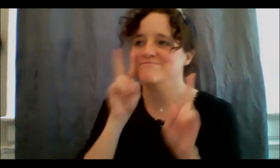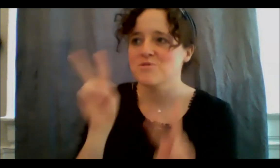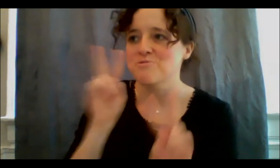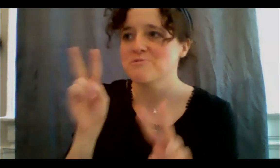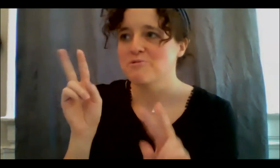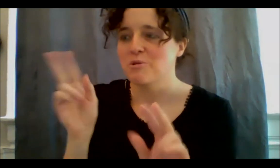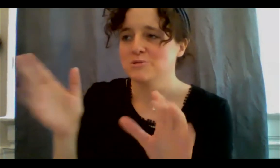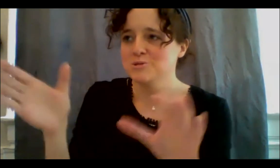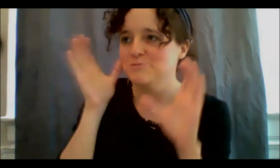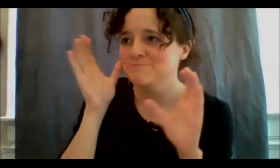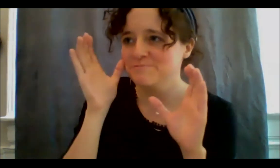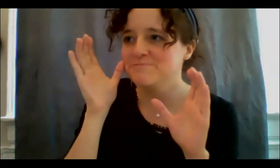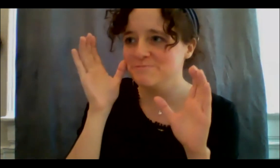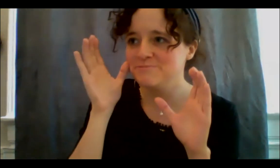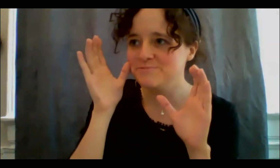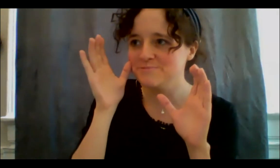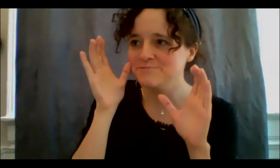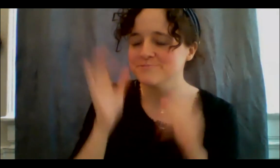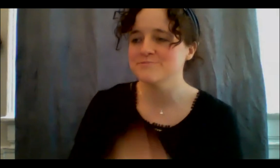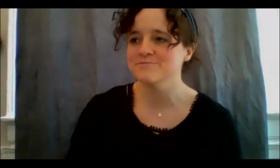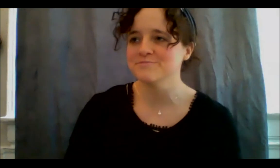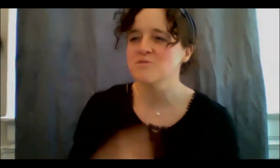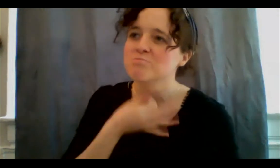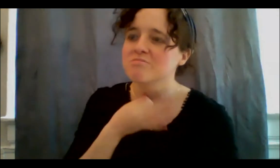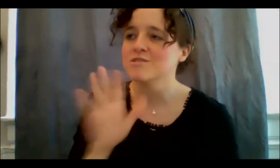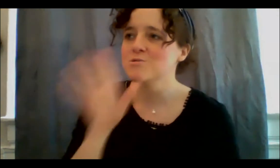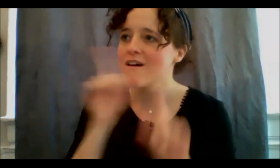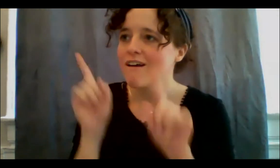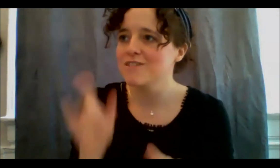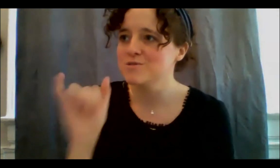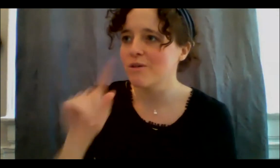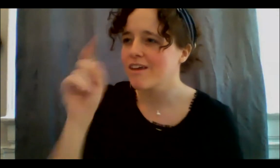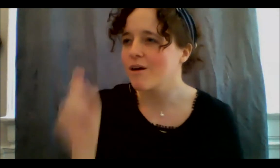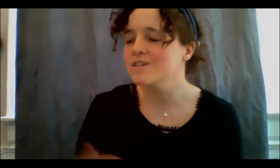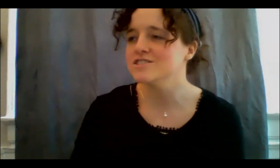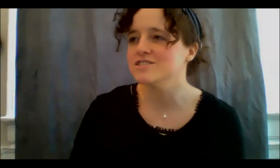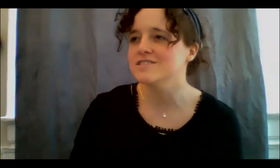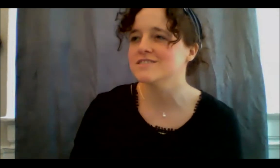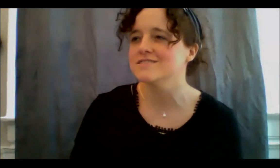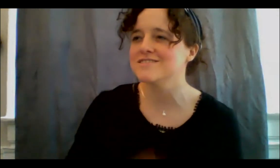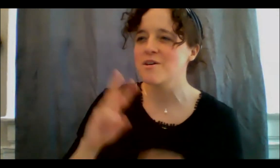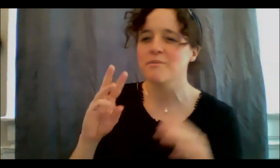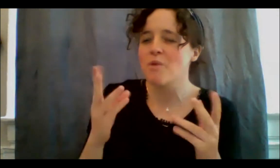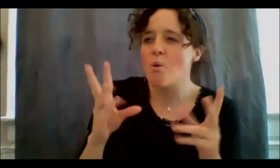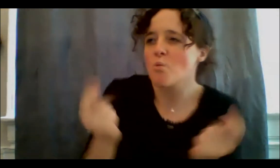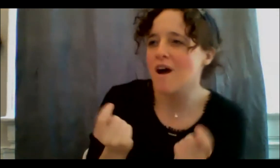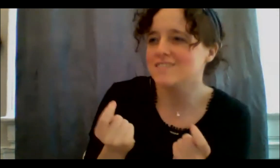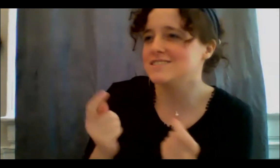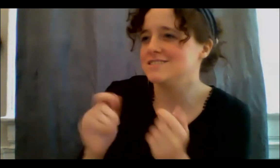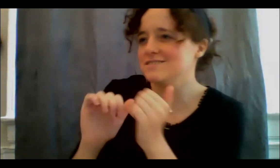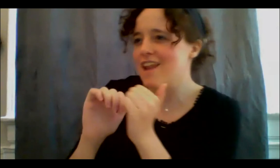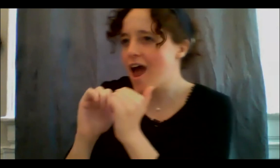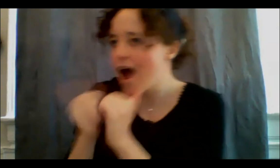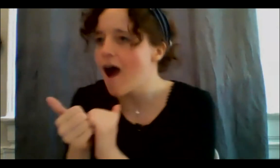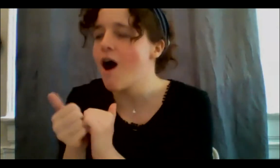your answer to the question of what and how community organizing and social